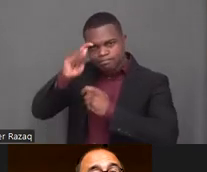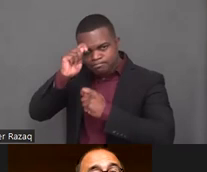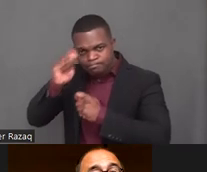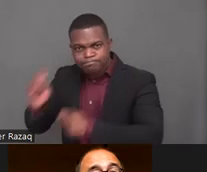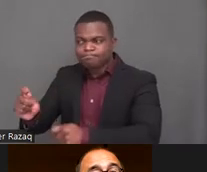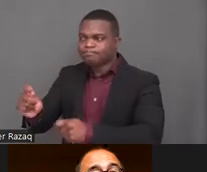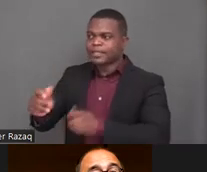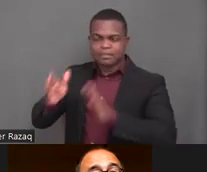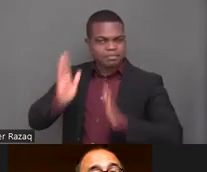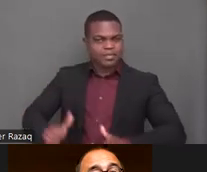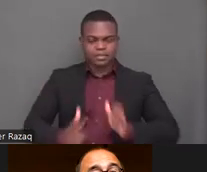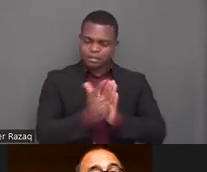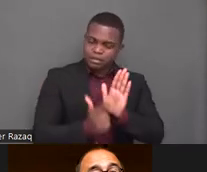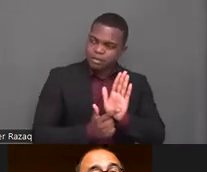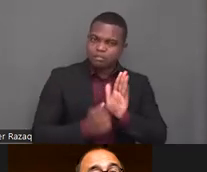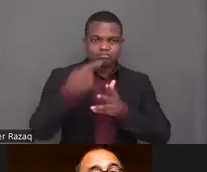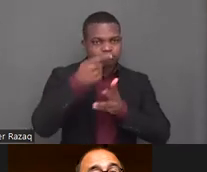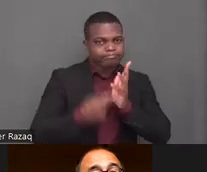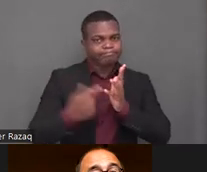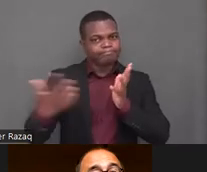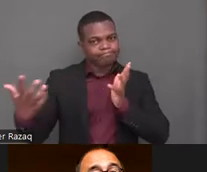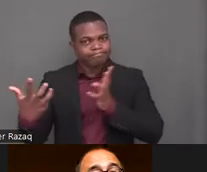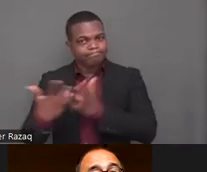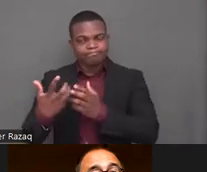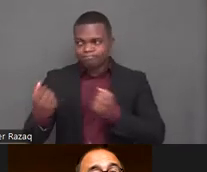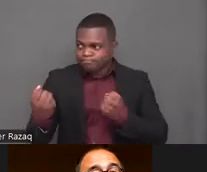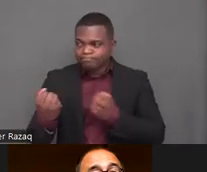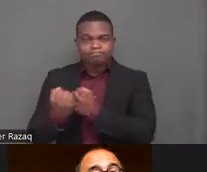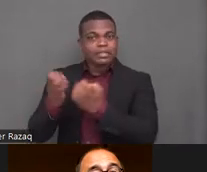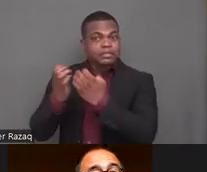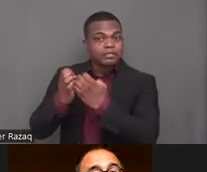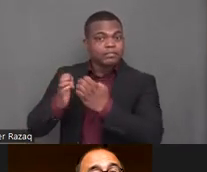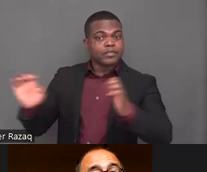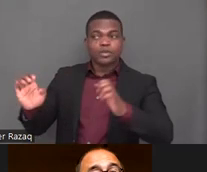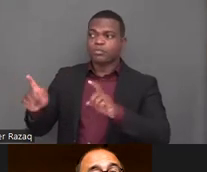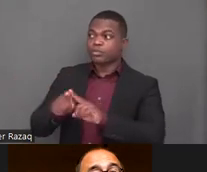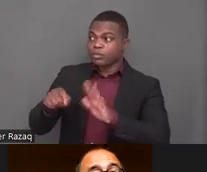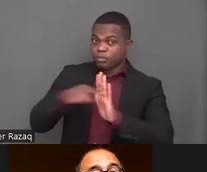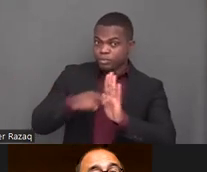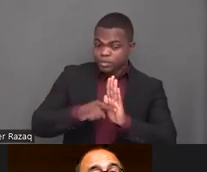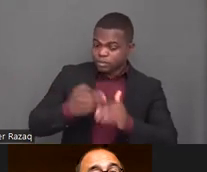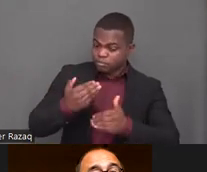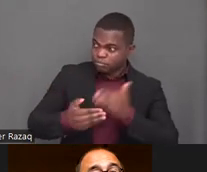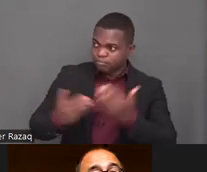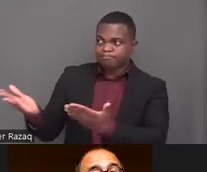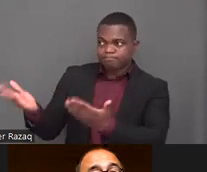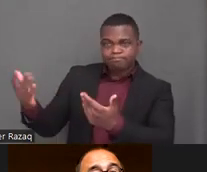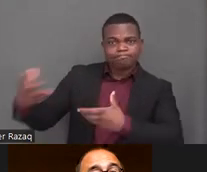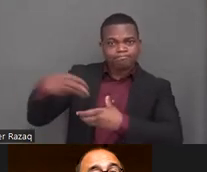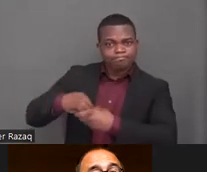and its implementation the guidelines furthermore call for the creation of a reparations mechanism